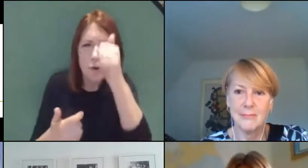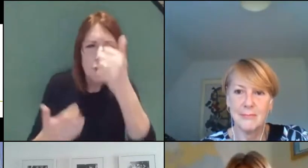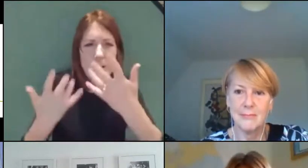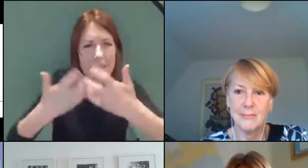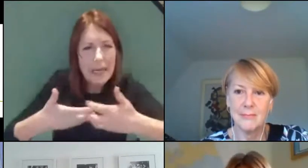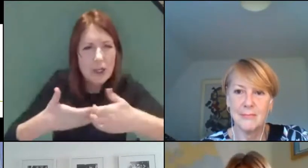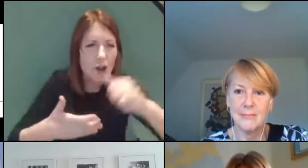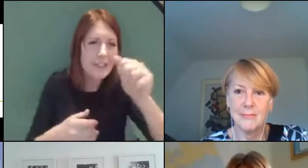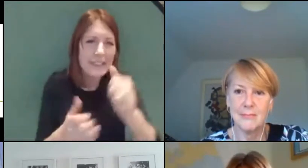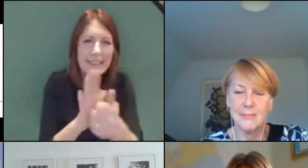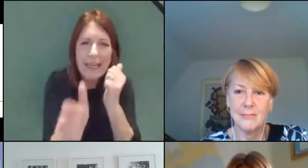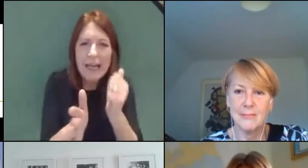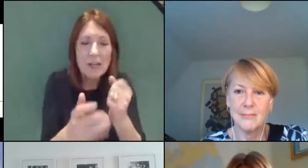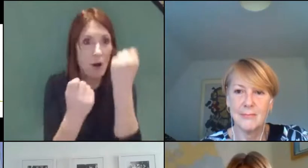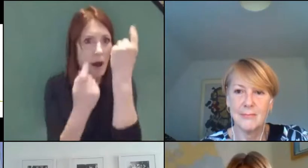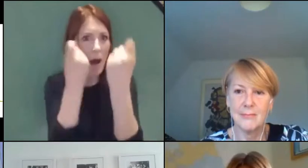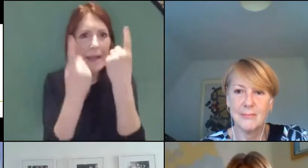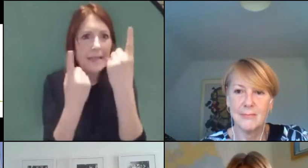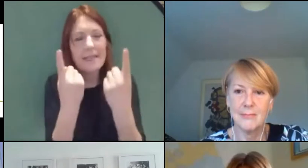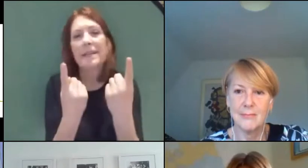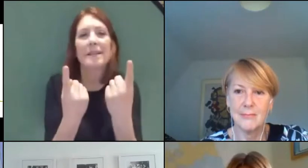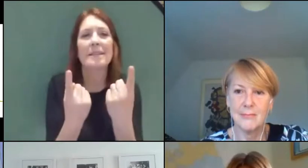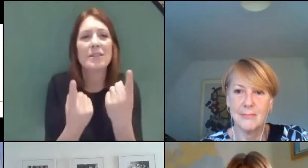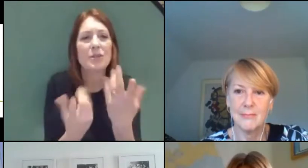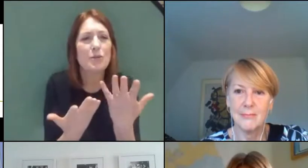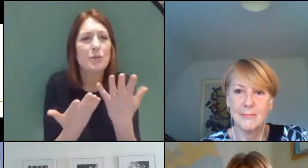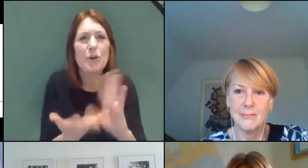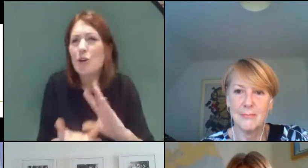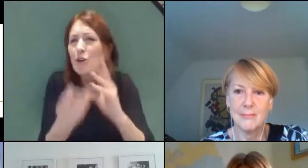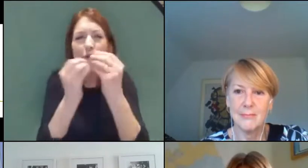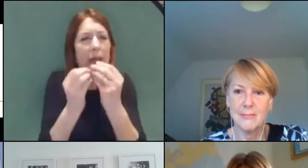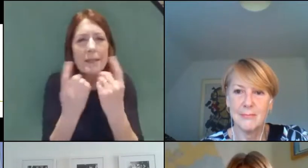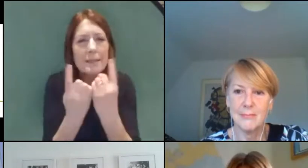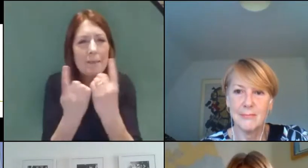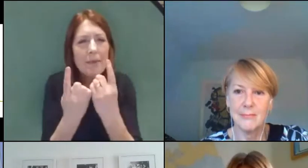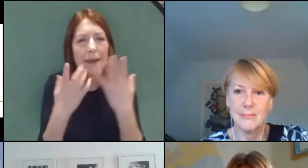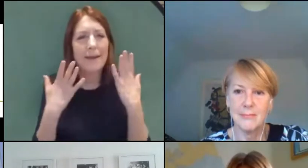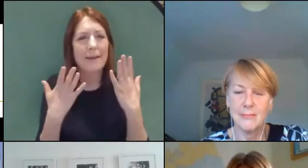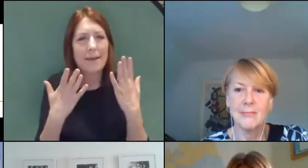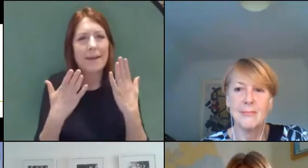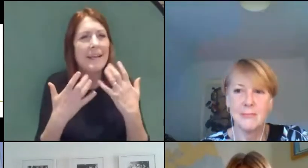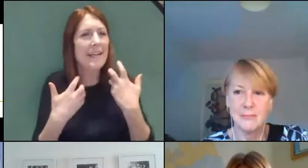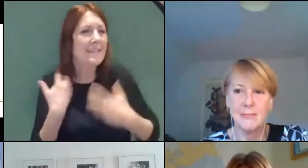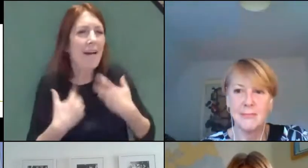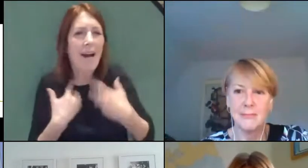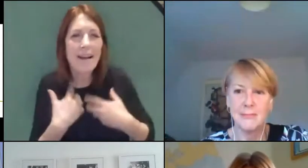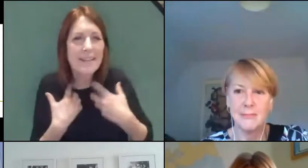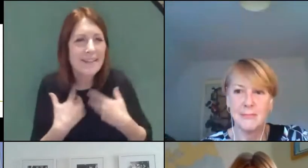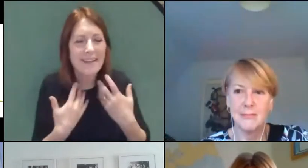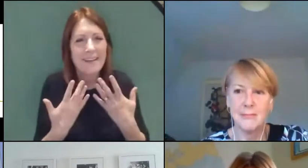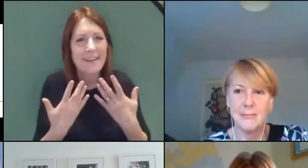ideas, to actually jump on and create something that's really exciting and really inspirational.